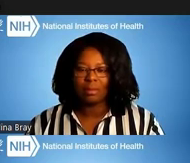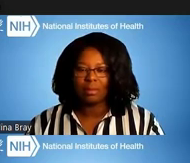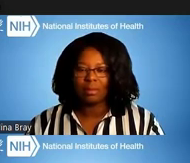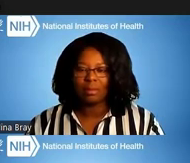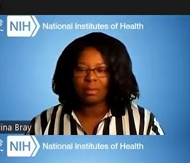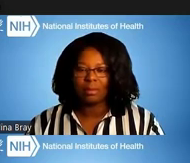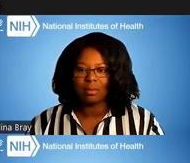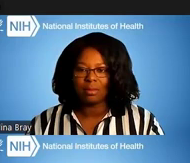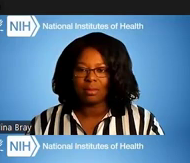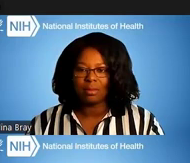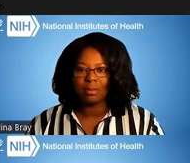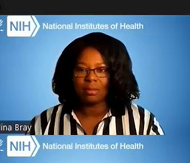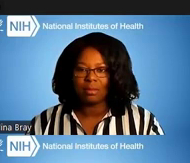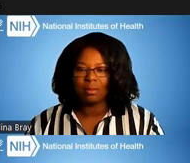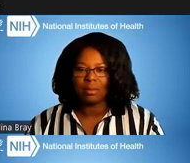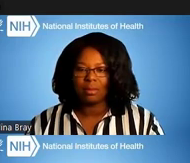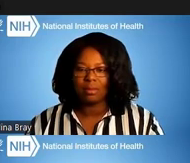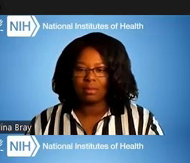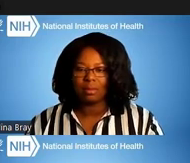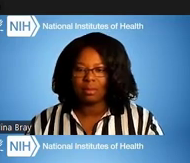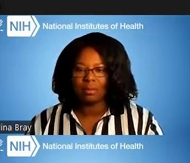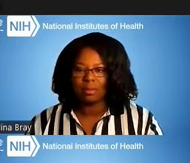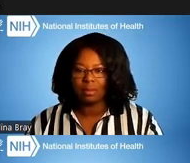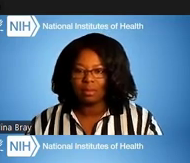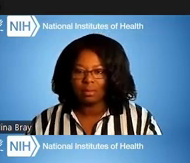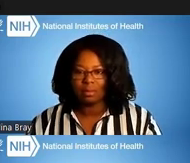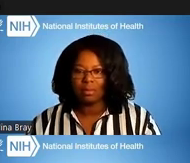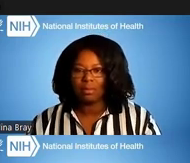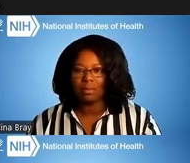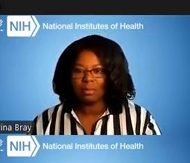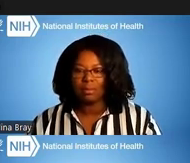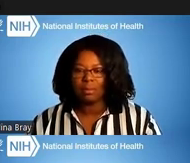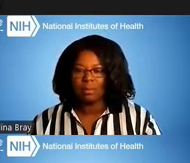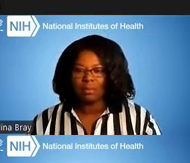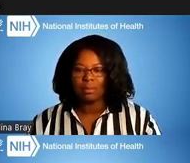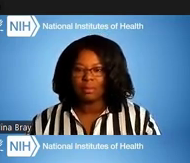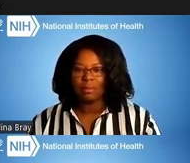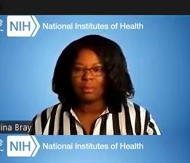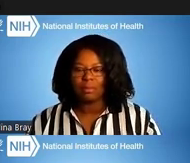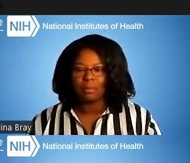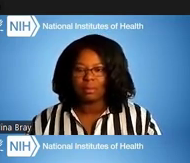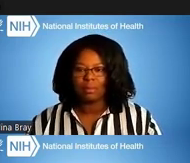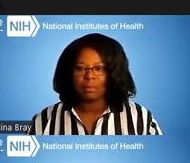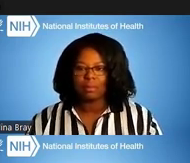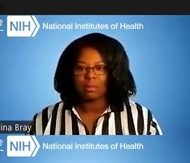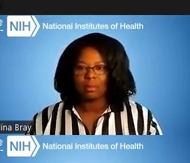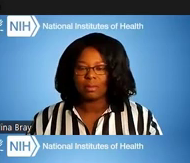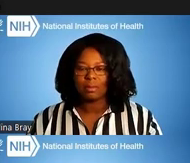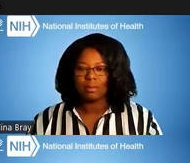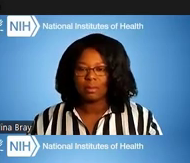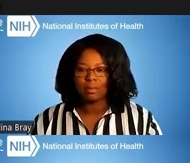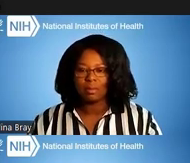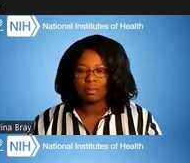And those identified development needs will give you a starting point to developing the mentoring contract,